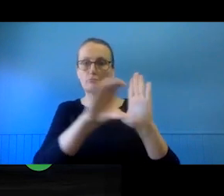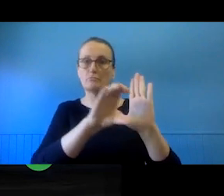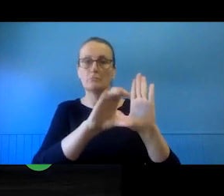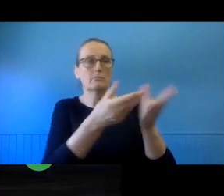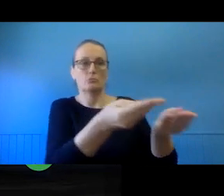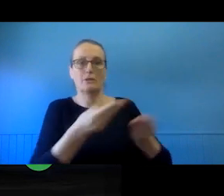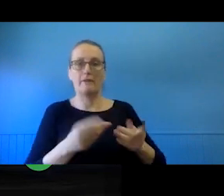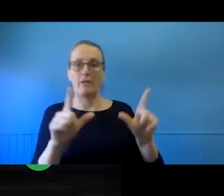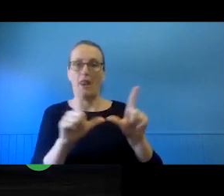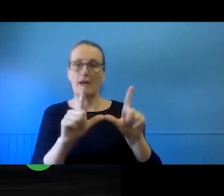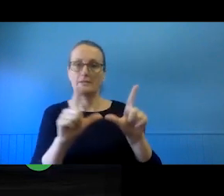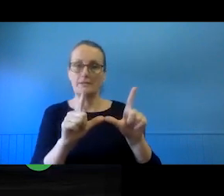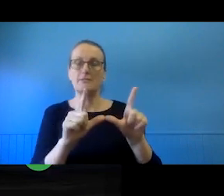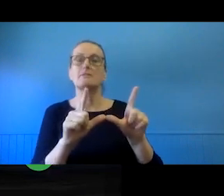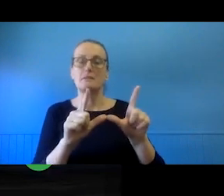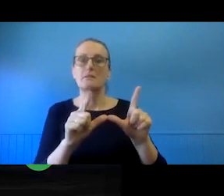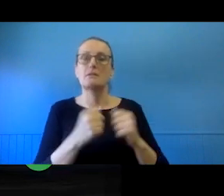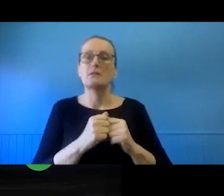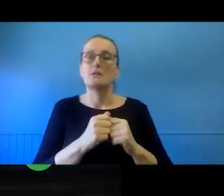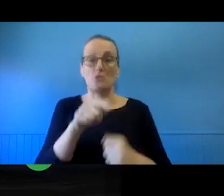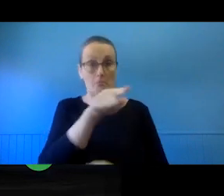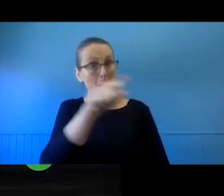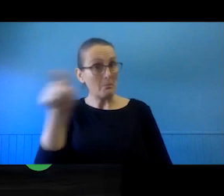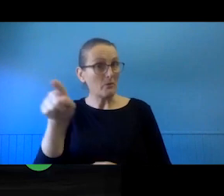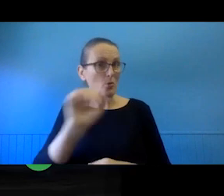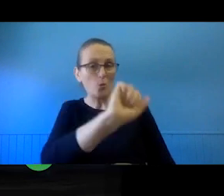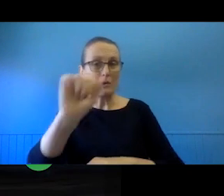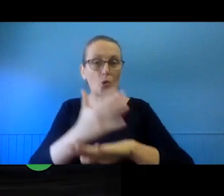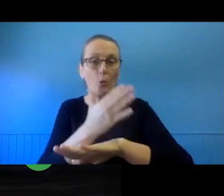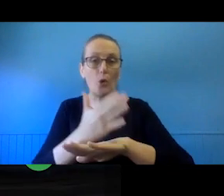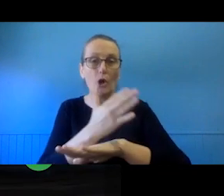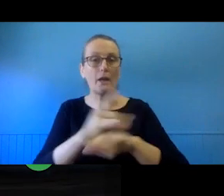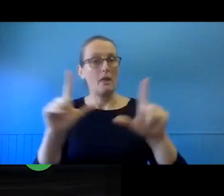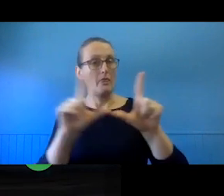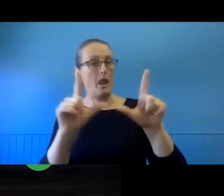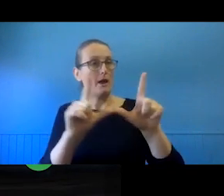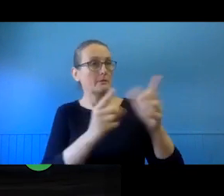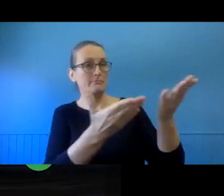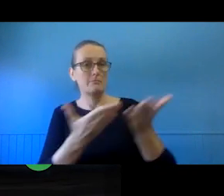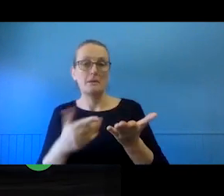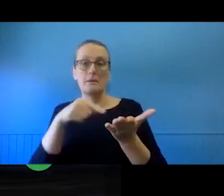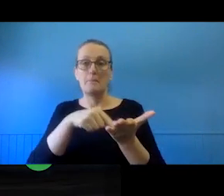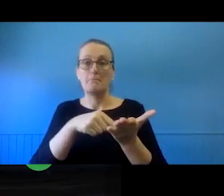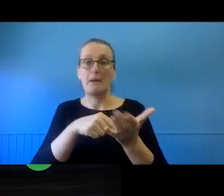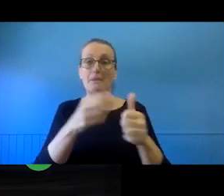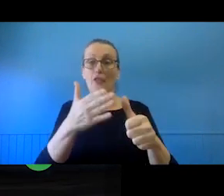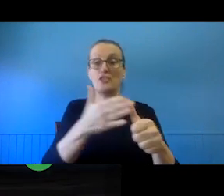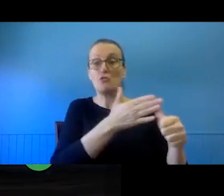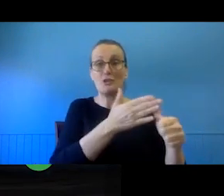situations that many of you as the audience are dealing with, this is probably going to be the original creator of the work.